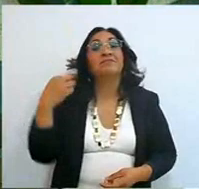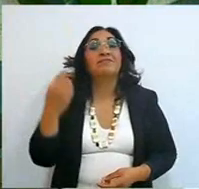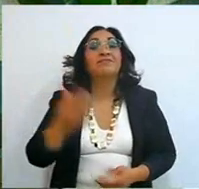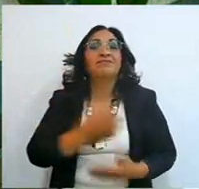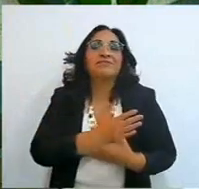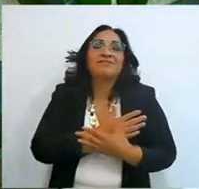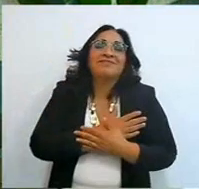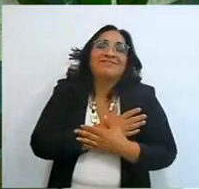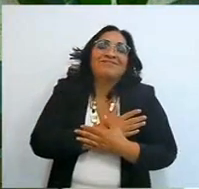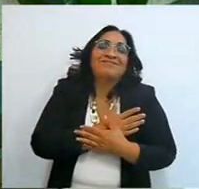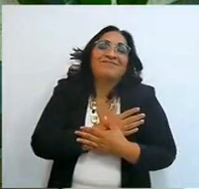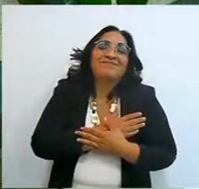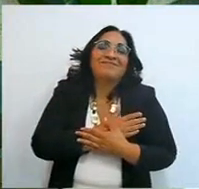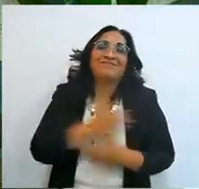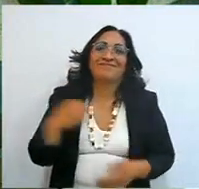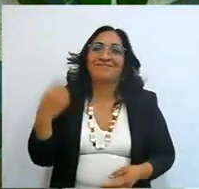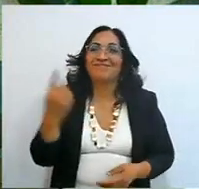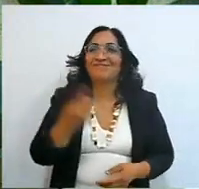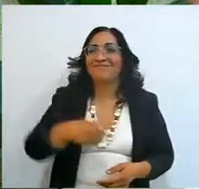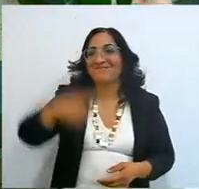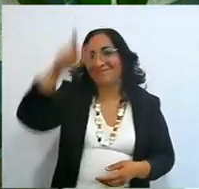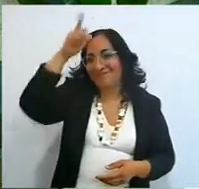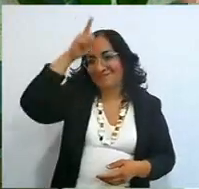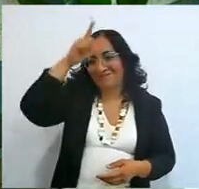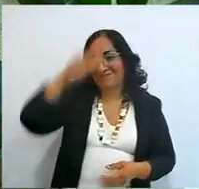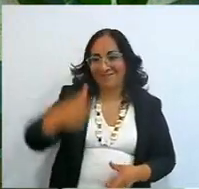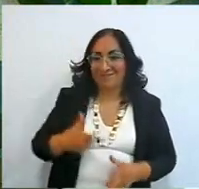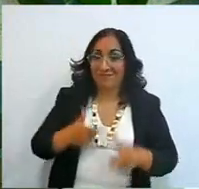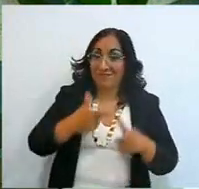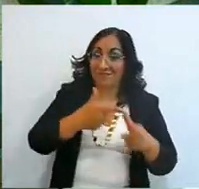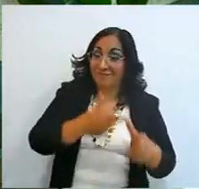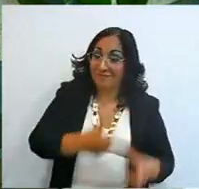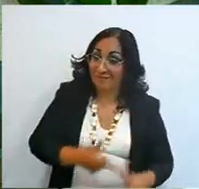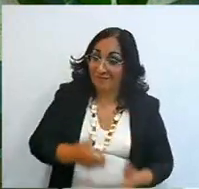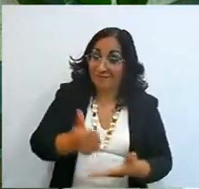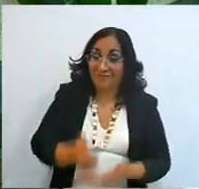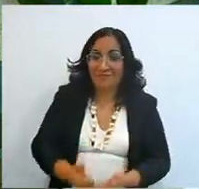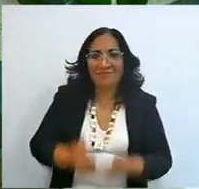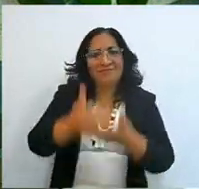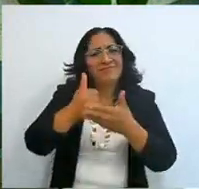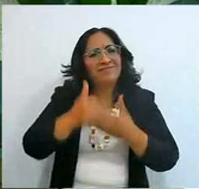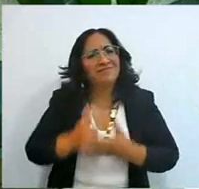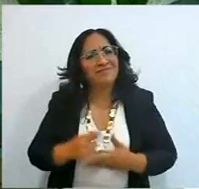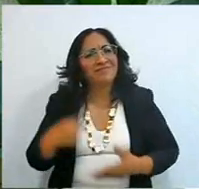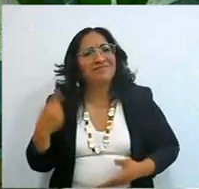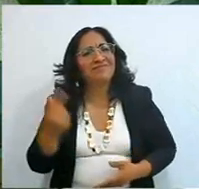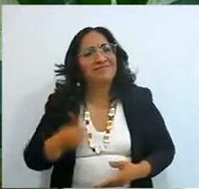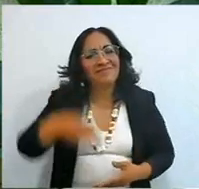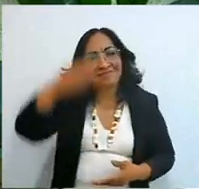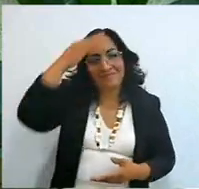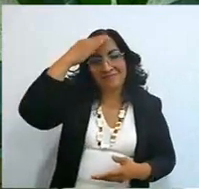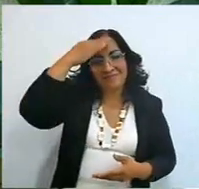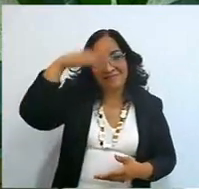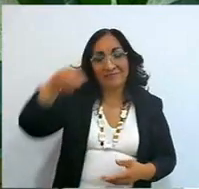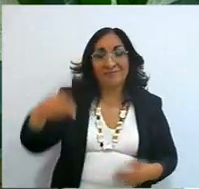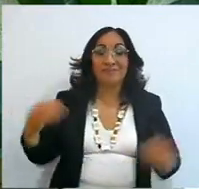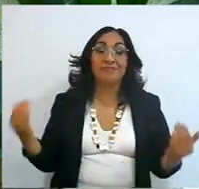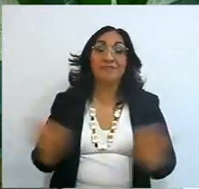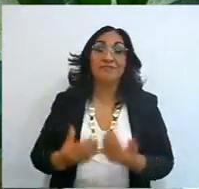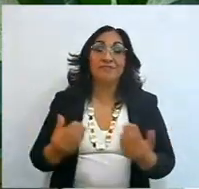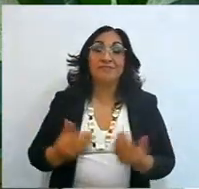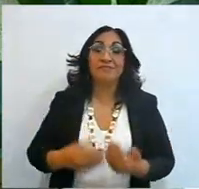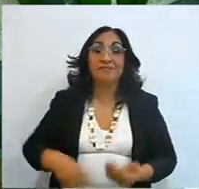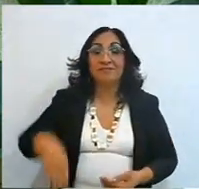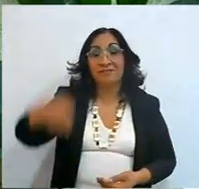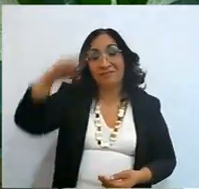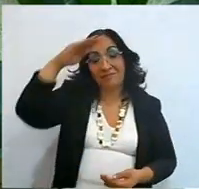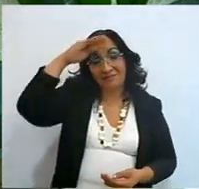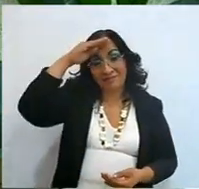you are, you are the light that guides me, you are the wisdom that makes me think correctly, all Lord,